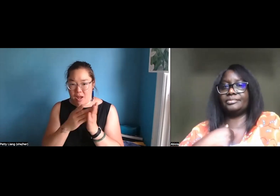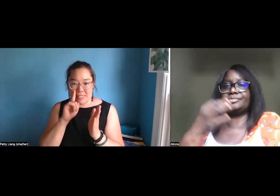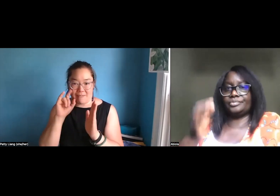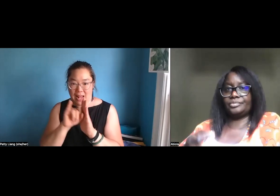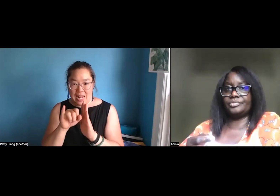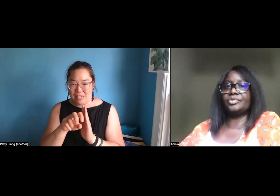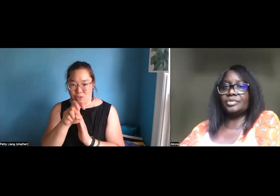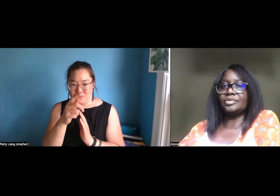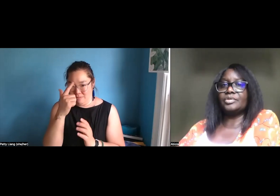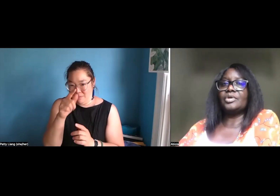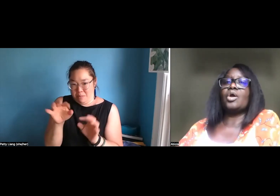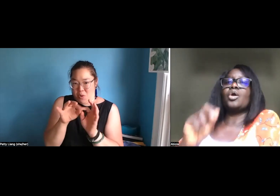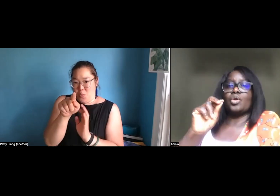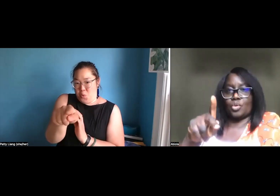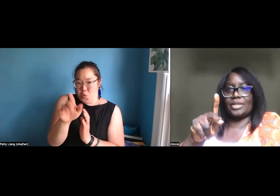So everyone's gonna really say that just in case,